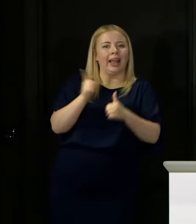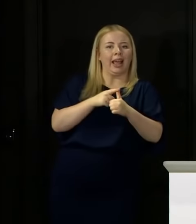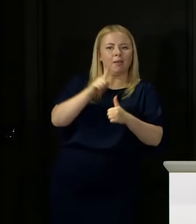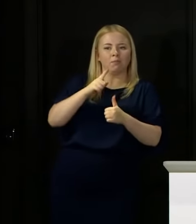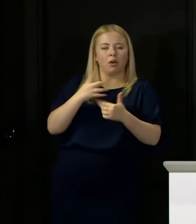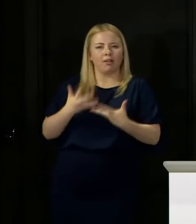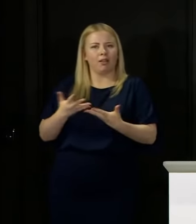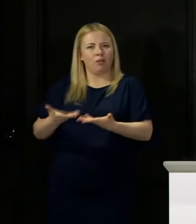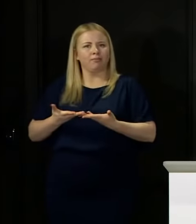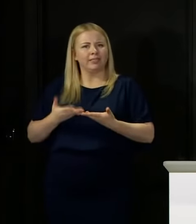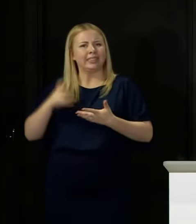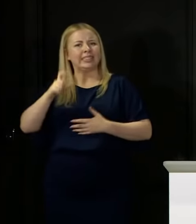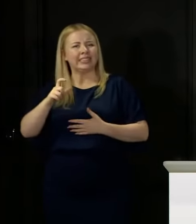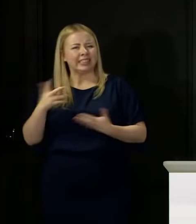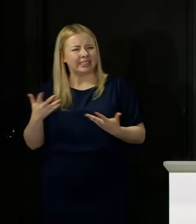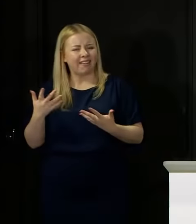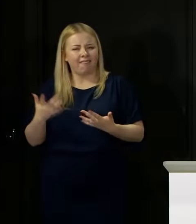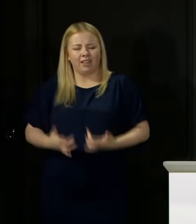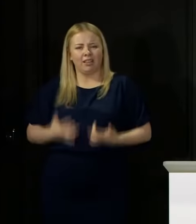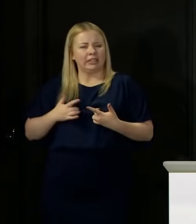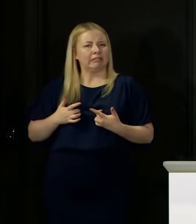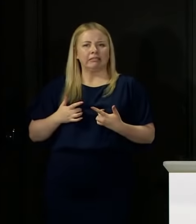Today is not the end of the journey.